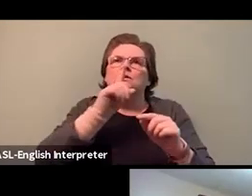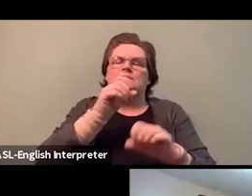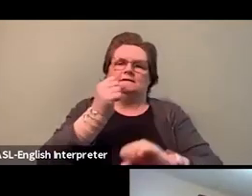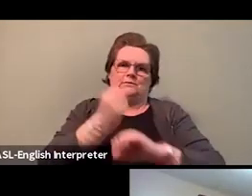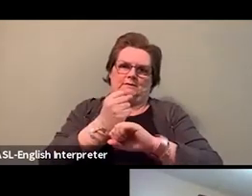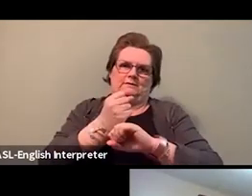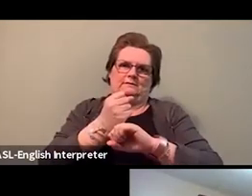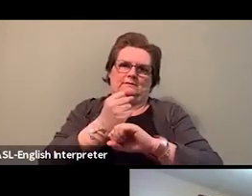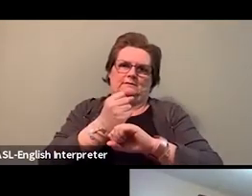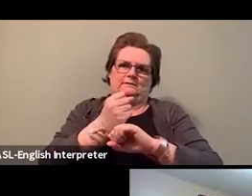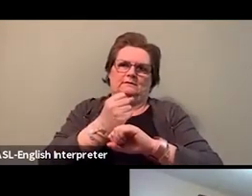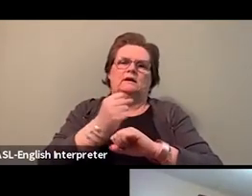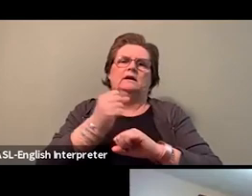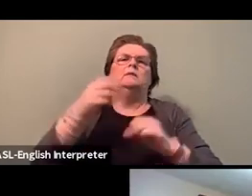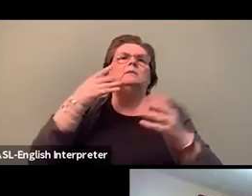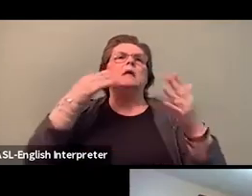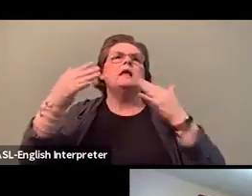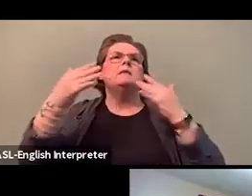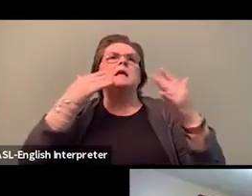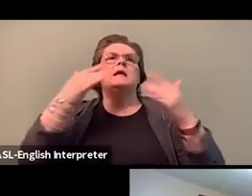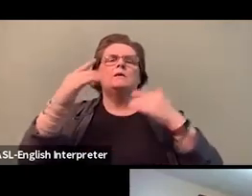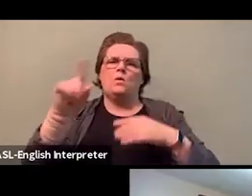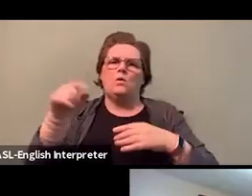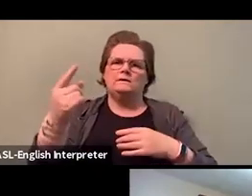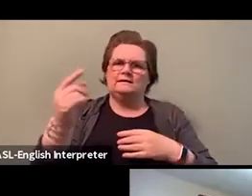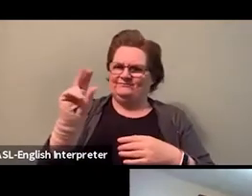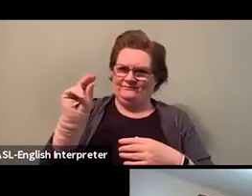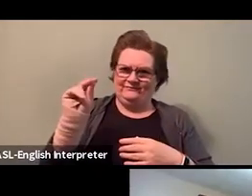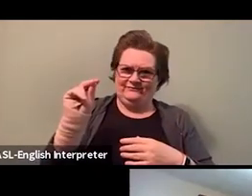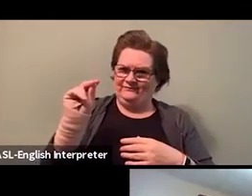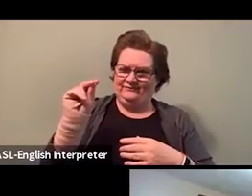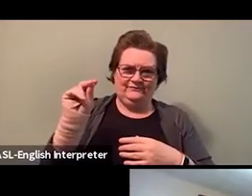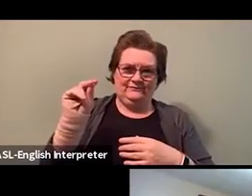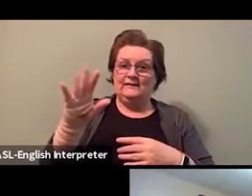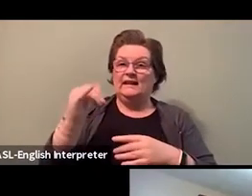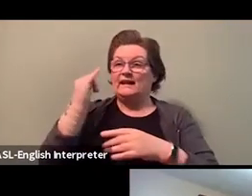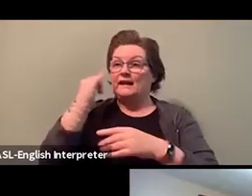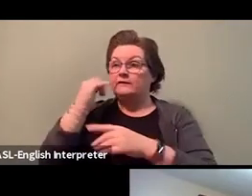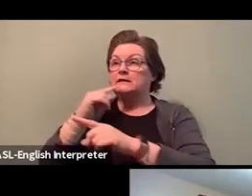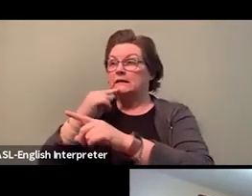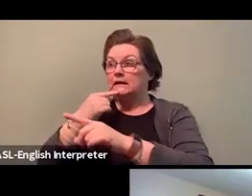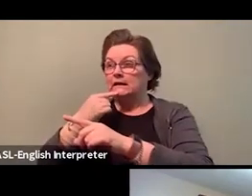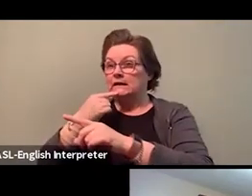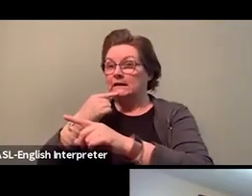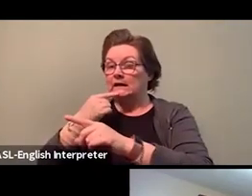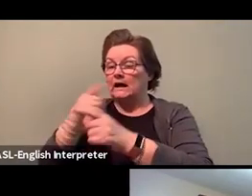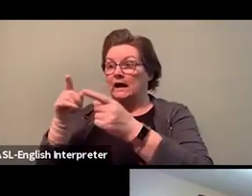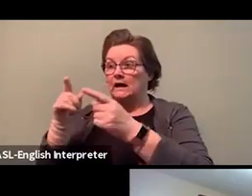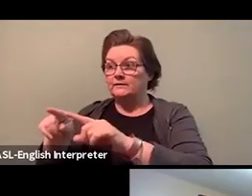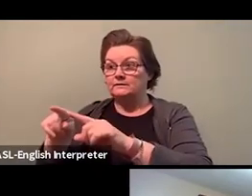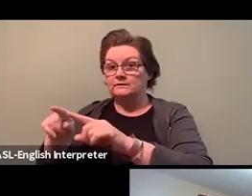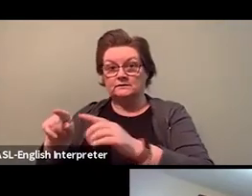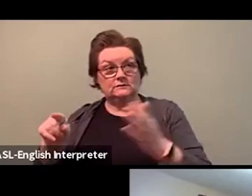But are you really there with us when it comes time to like, go to a convention or go to your employer or